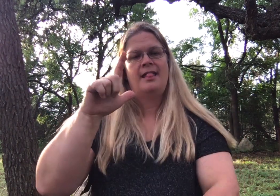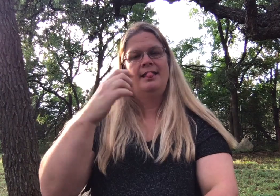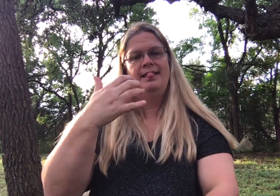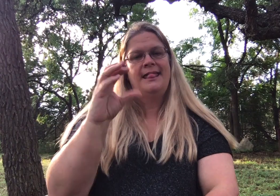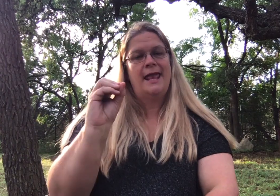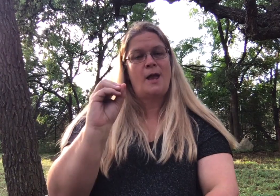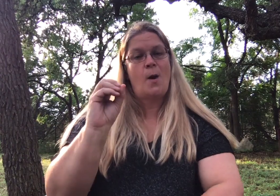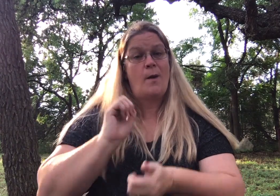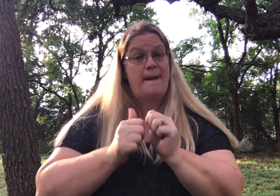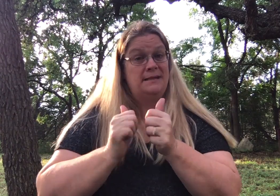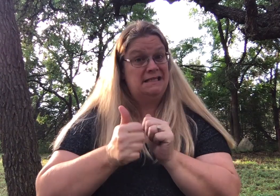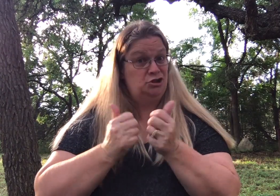Having a Lego competition.